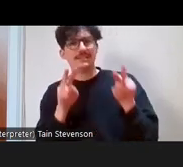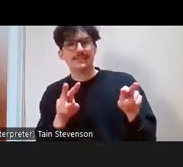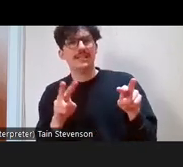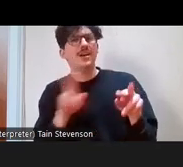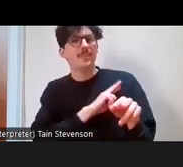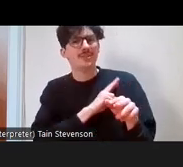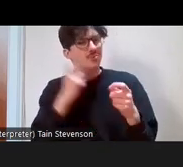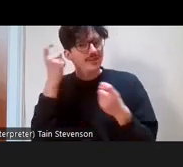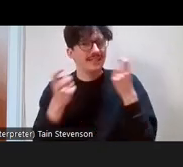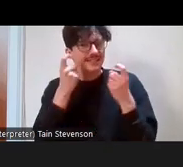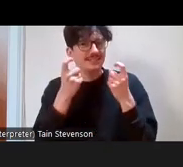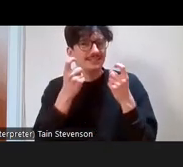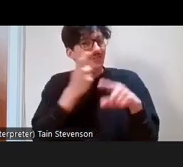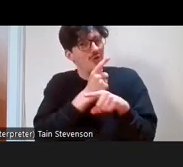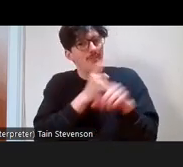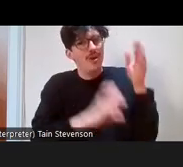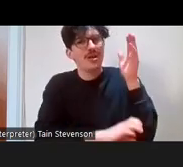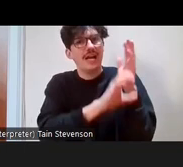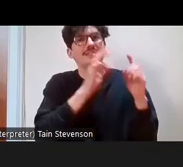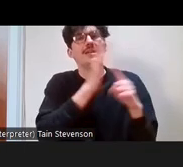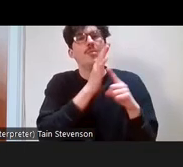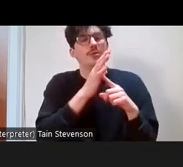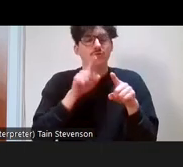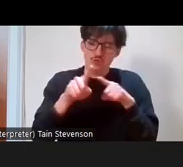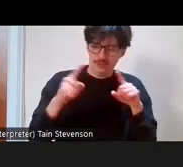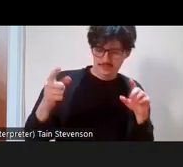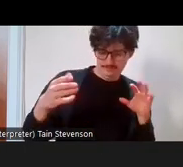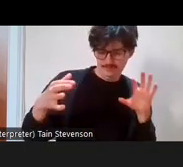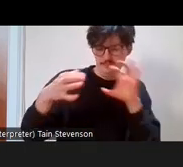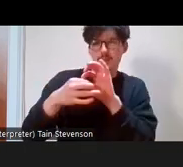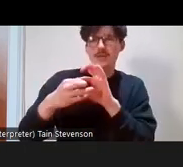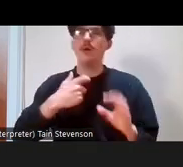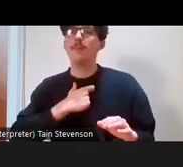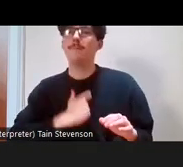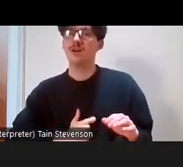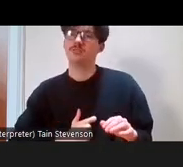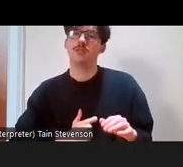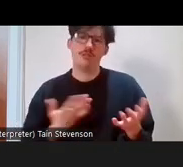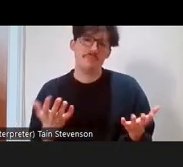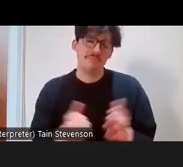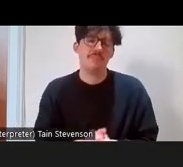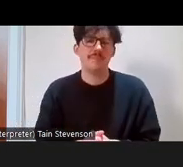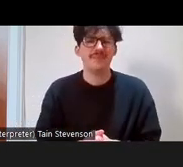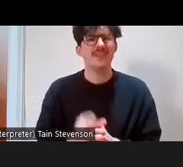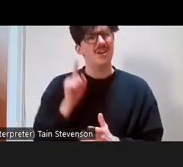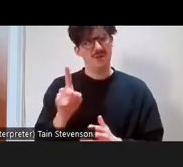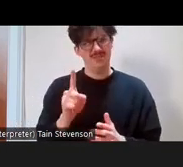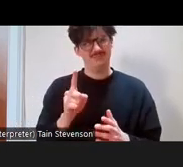It's useful to kind of bring it to the personal. What do we mean when we say working class?